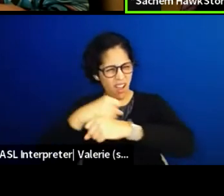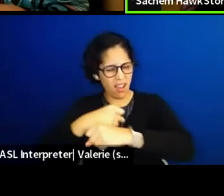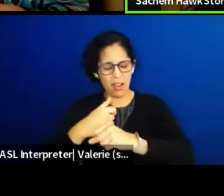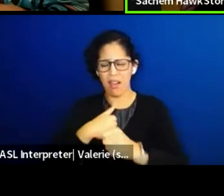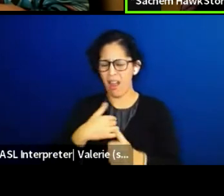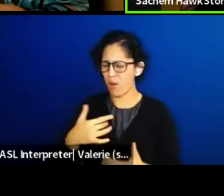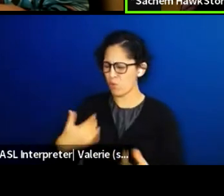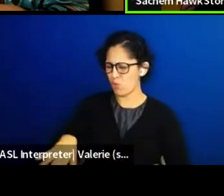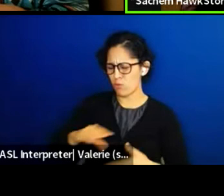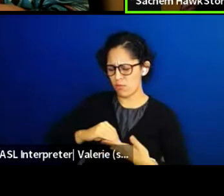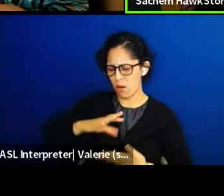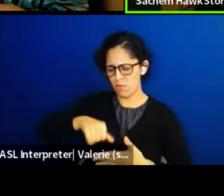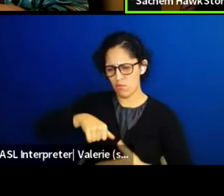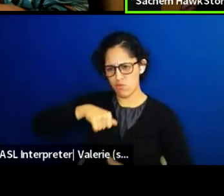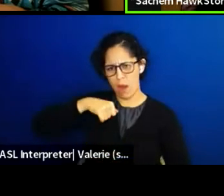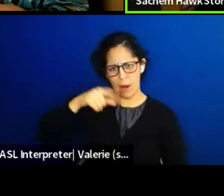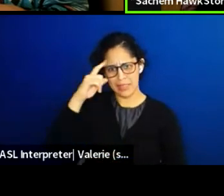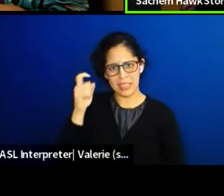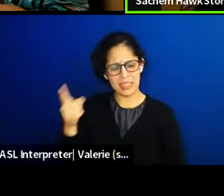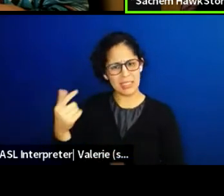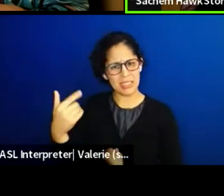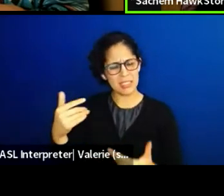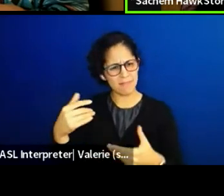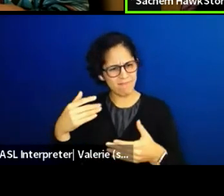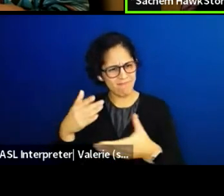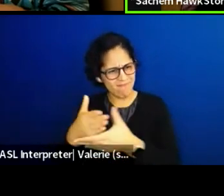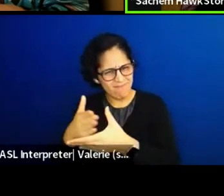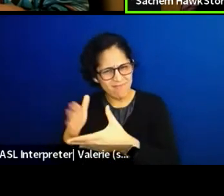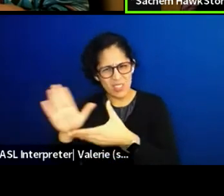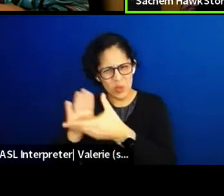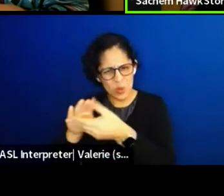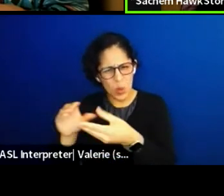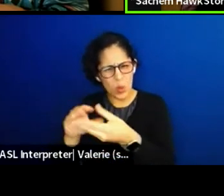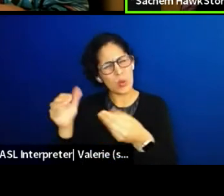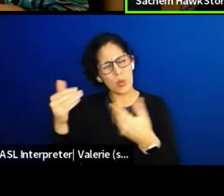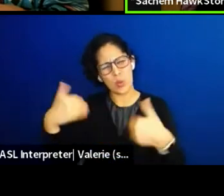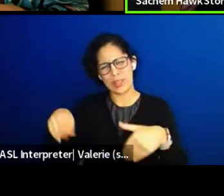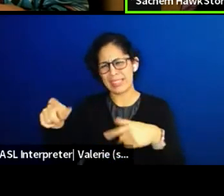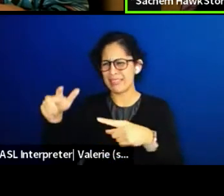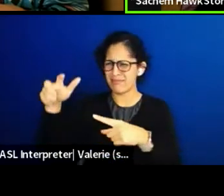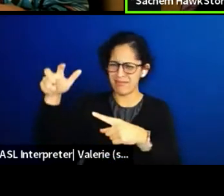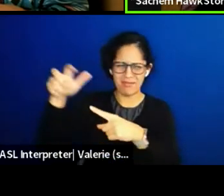and I feel he's so strong, his champions because he was totally slave.